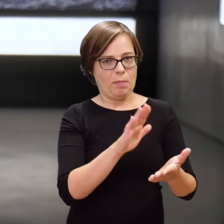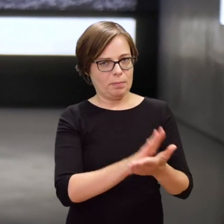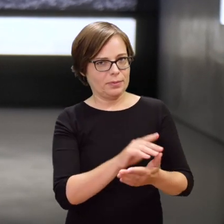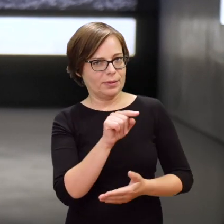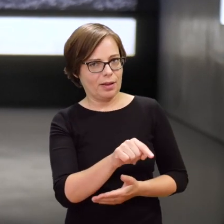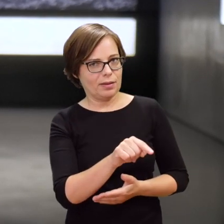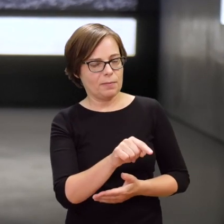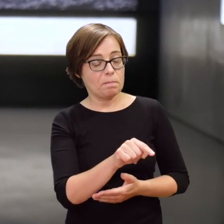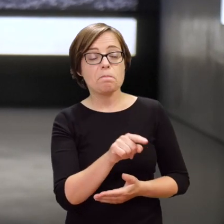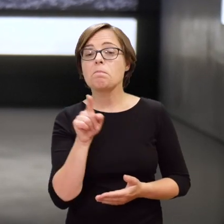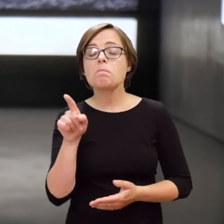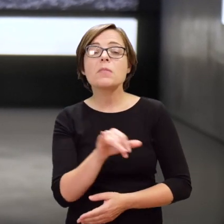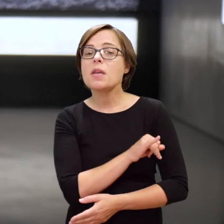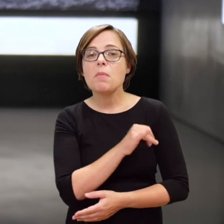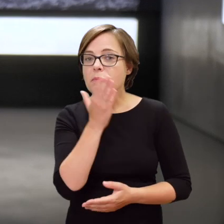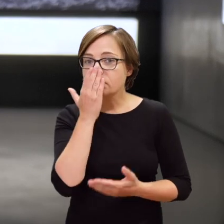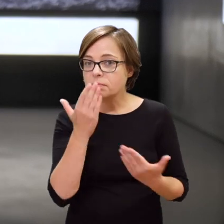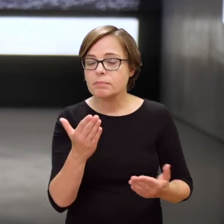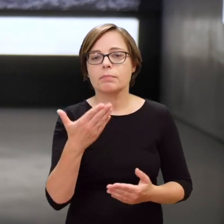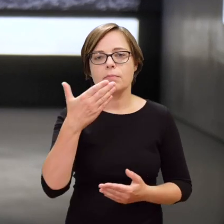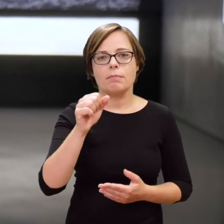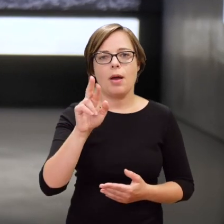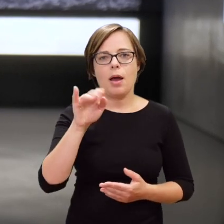The woman’s name was Marylka.